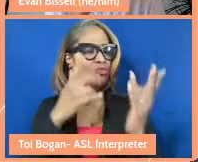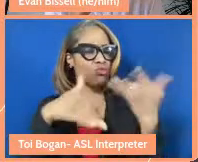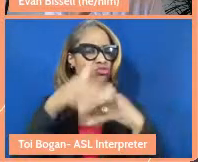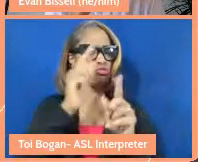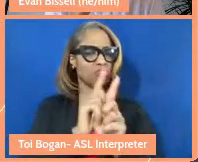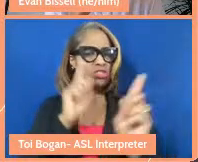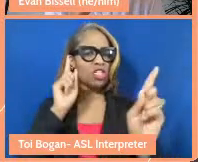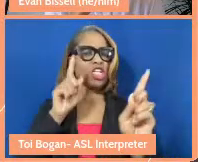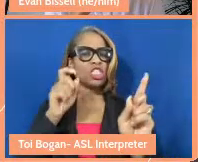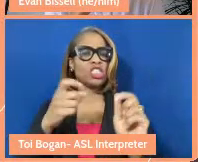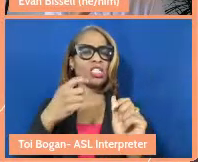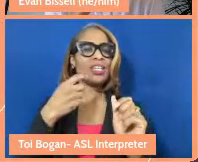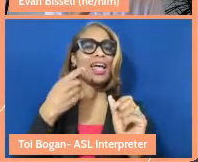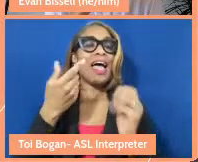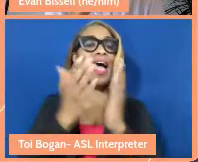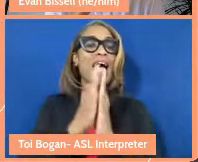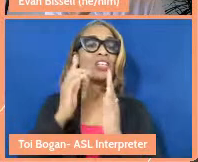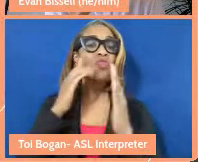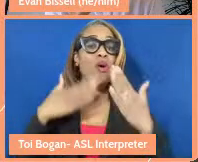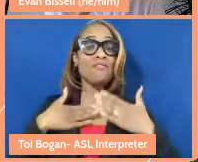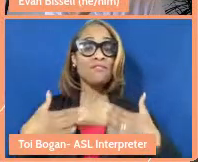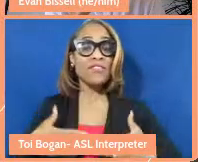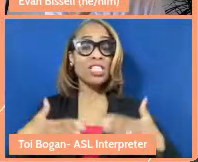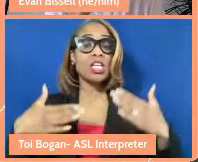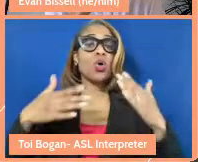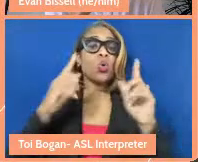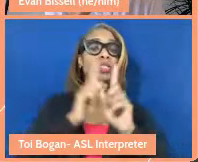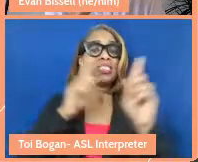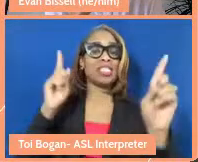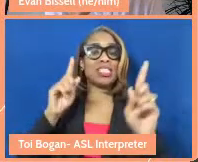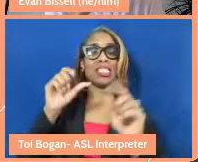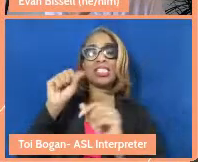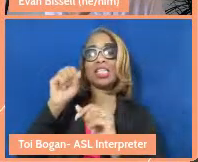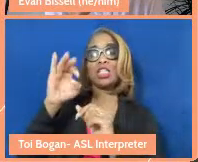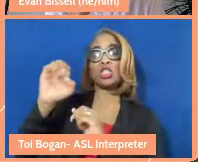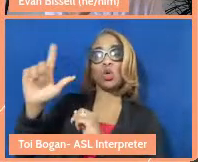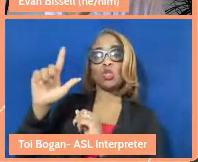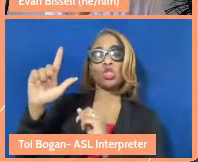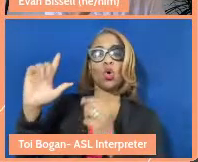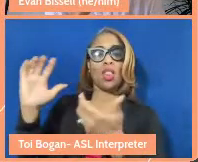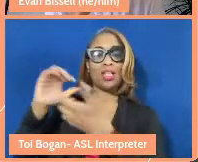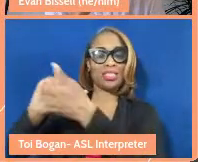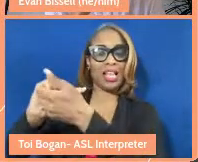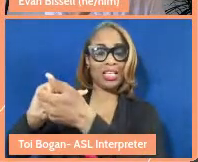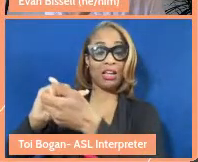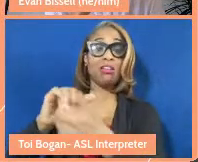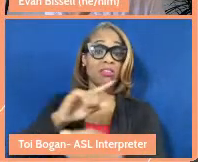ask a physical distance and social solidarity. And they actually changed that on their website,